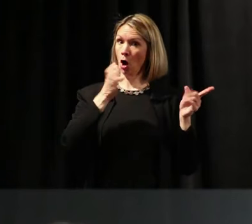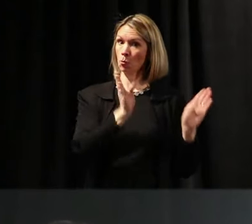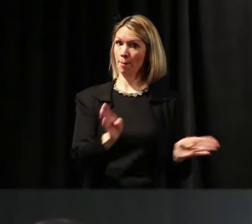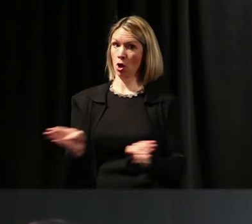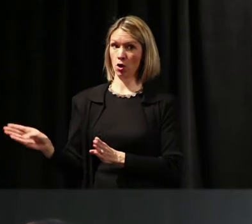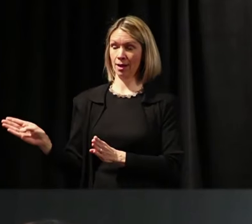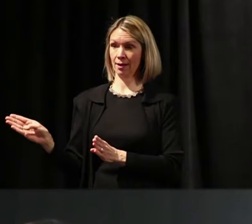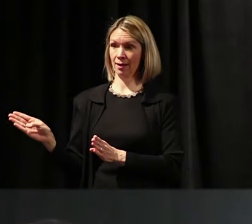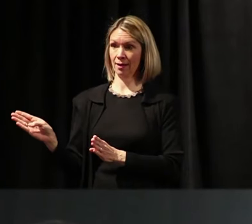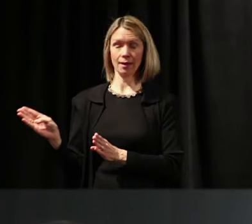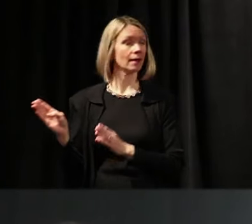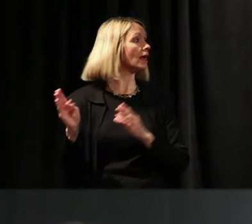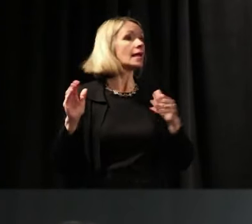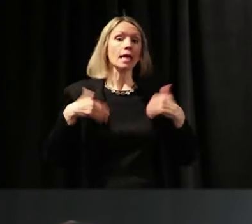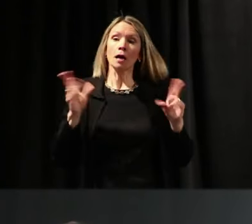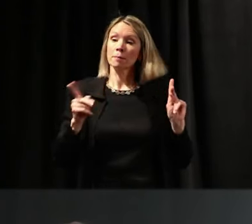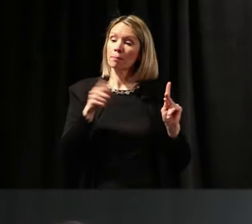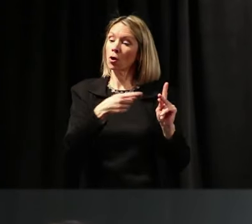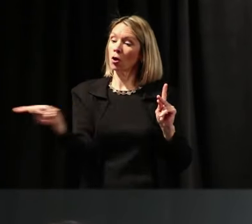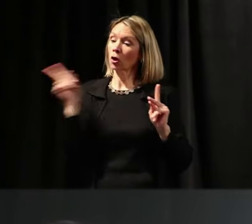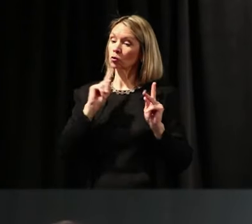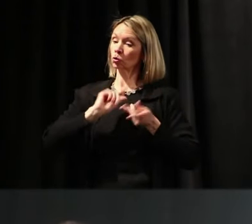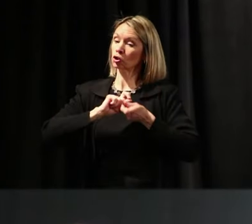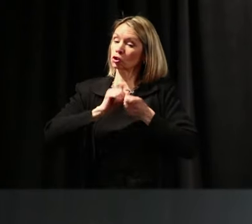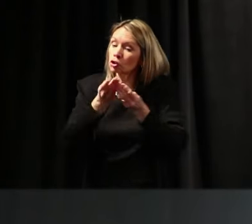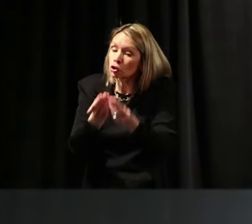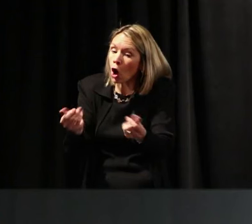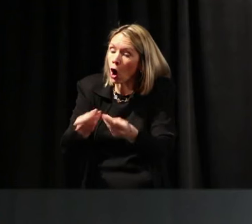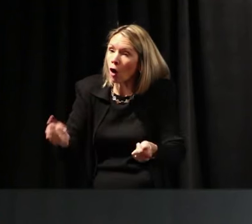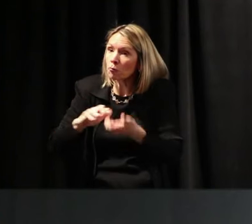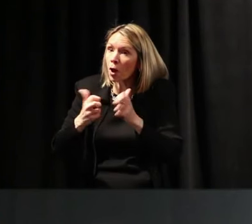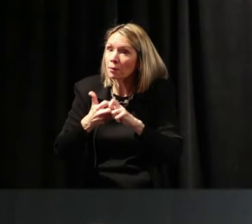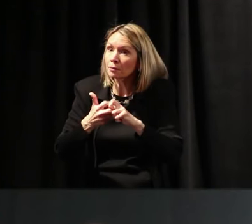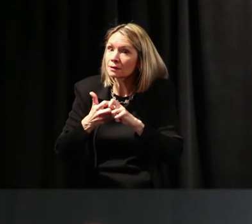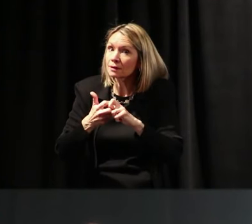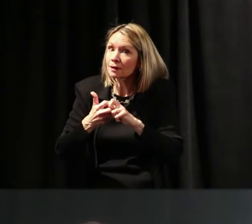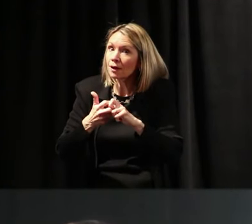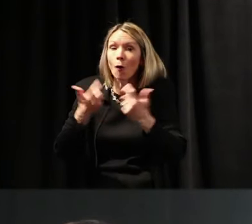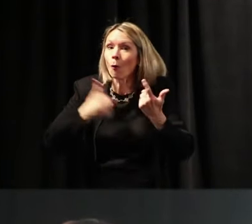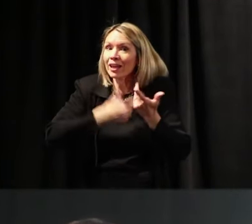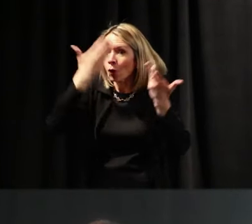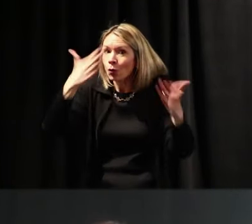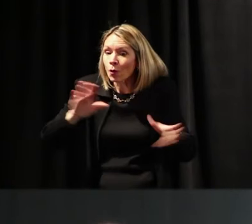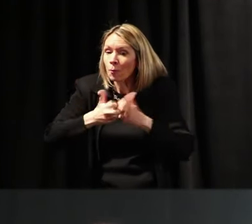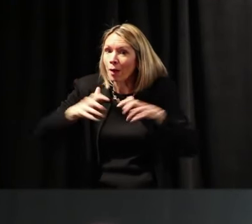young people to solve problems we don't know are problems yet. And they're going to solve